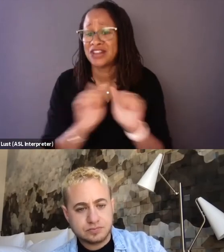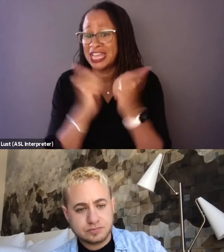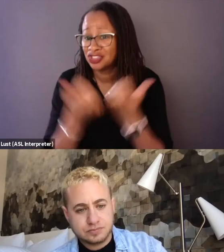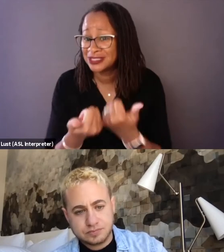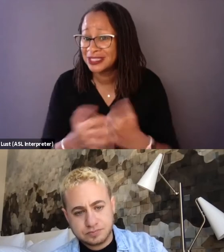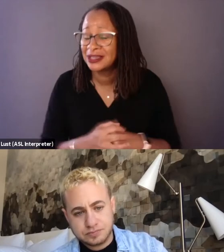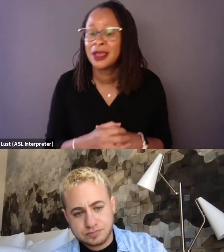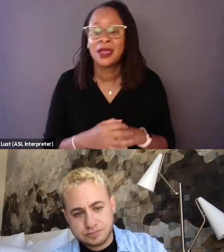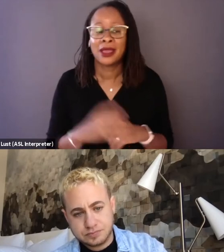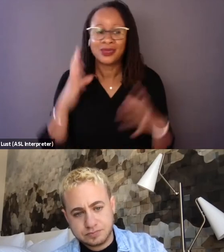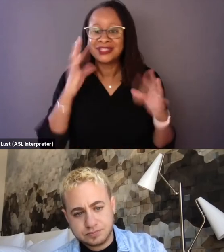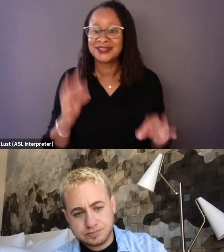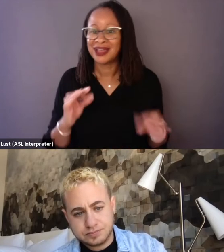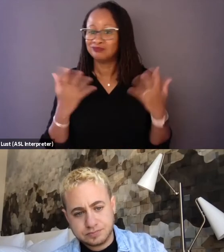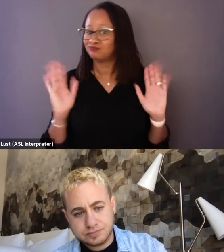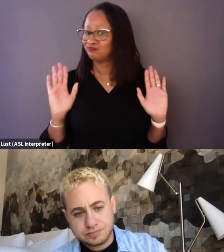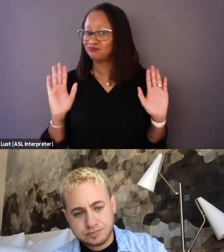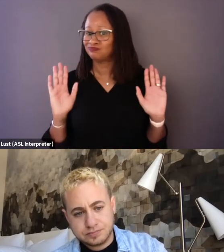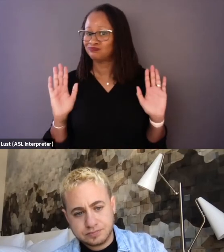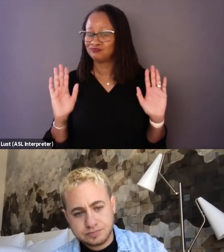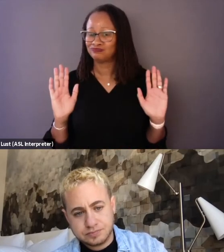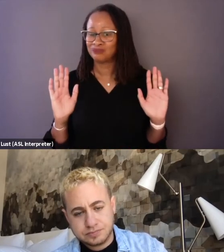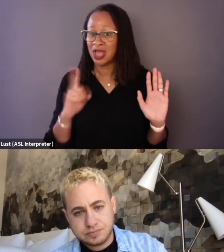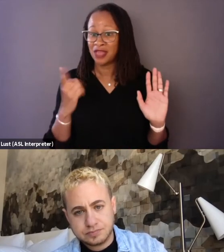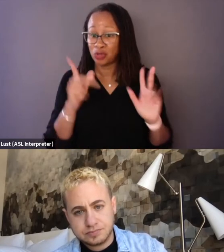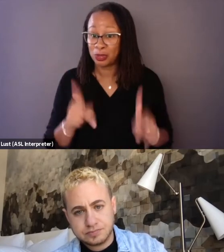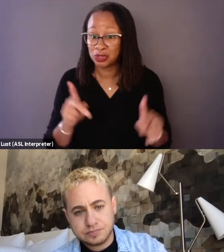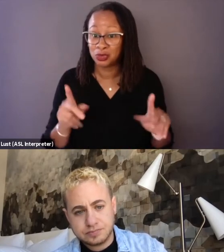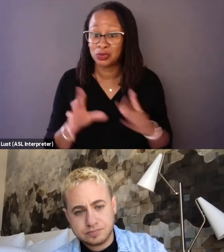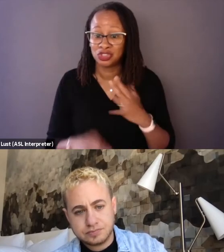and we chose not to. The only person we chose to do that was Chelsea,